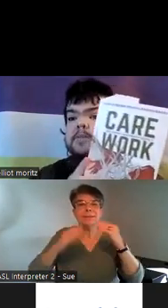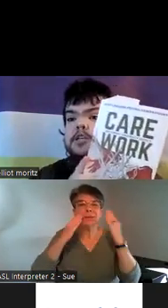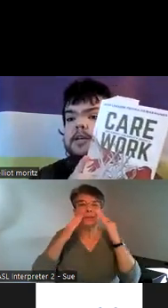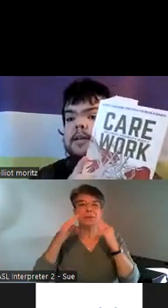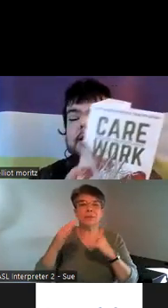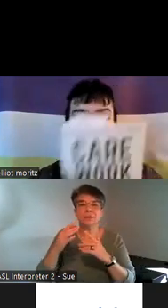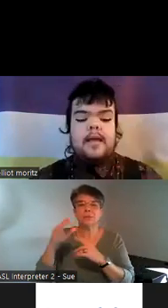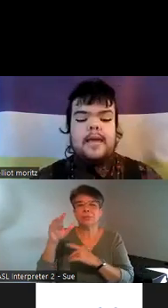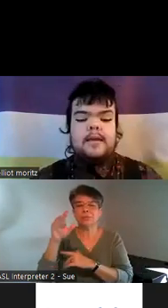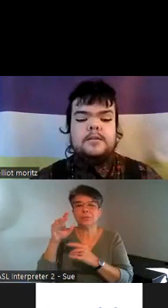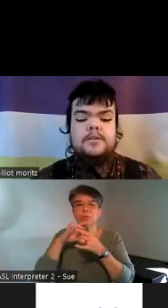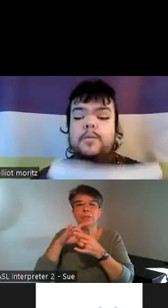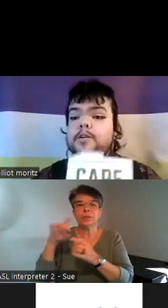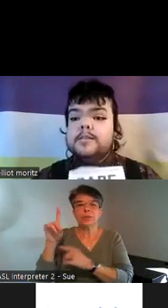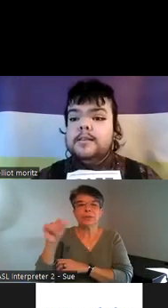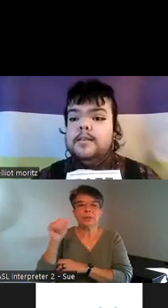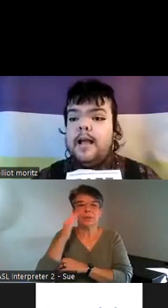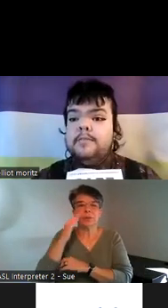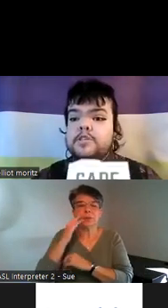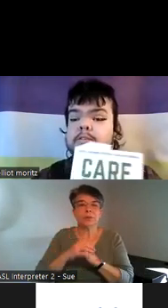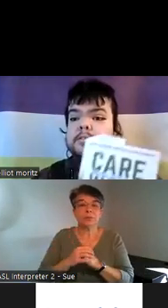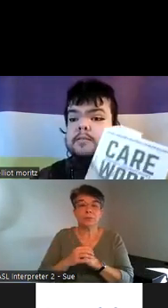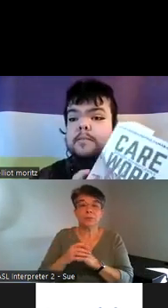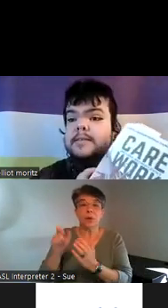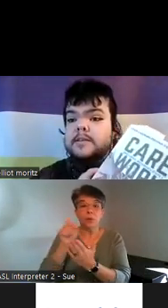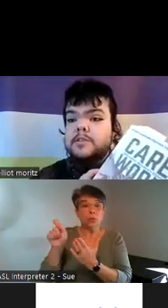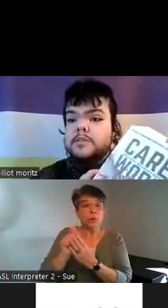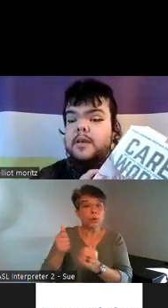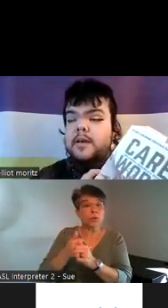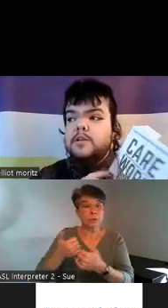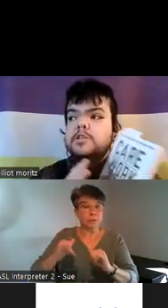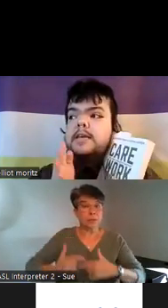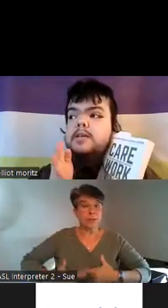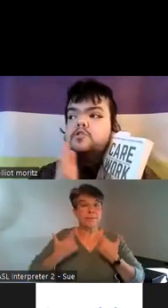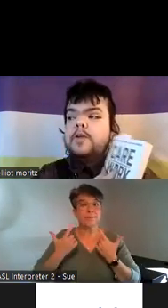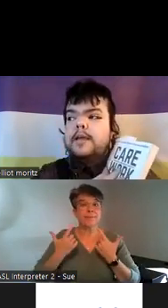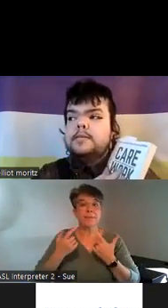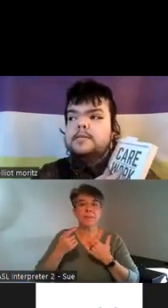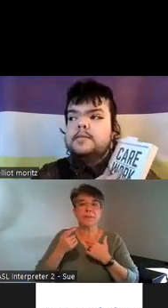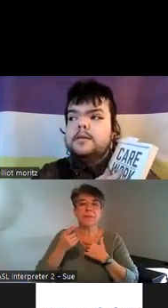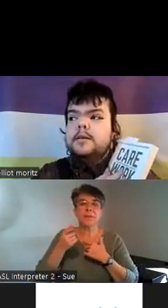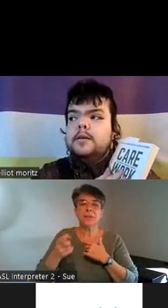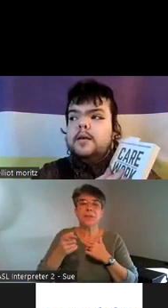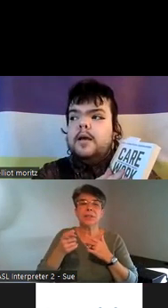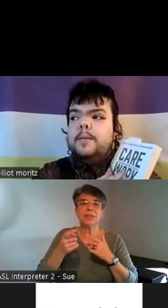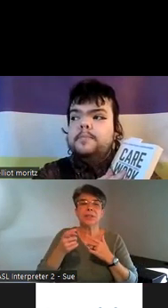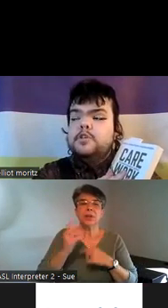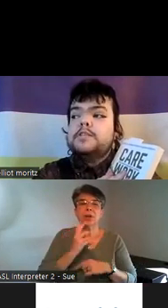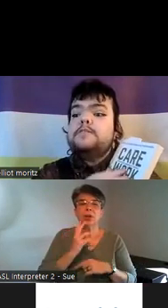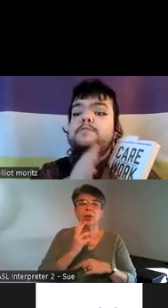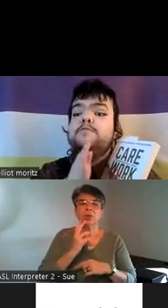information and the writer is still alive and she's amazing she's uh she's a trans um she's a